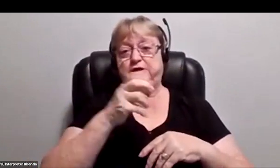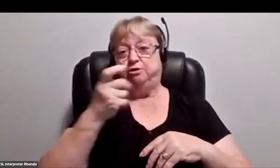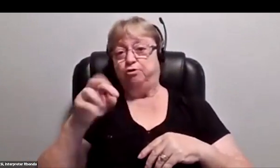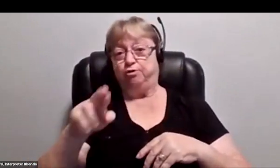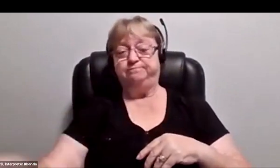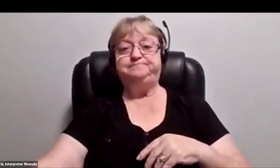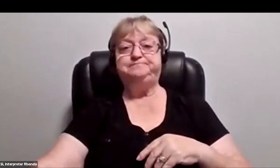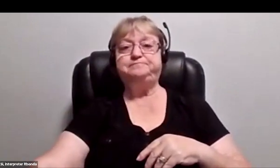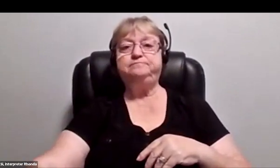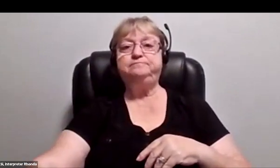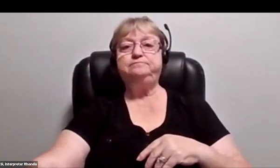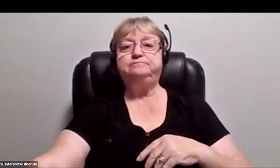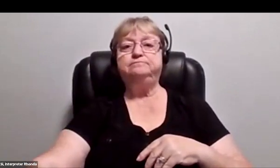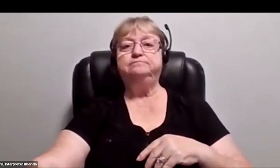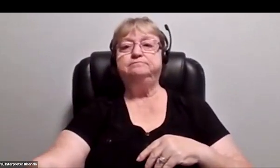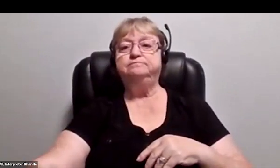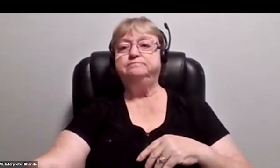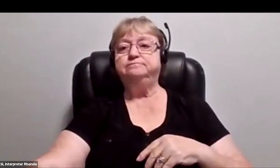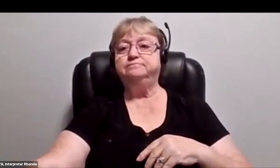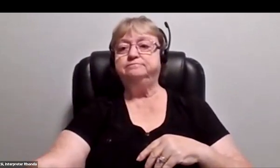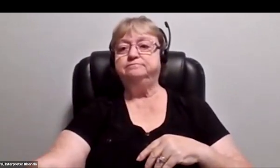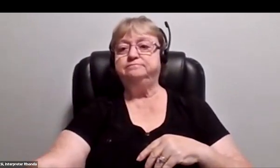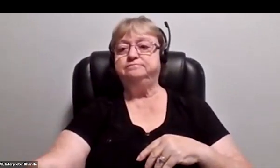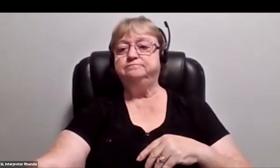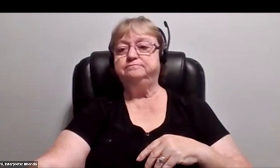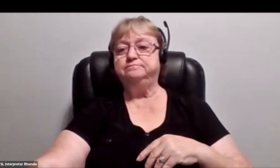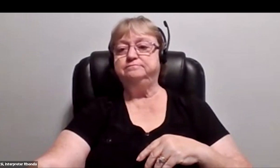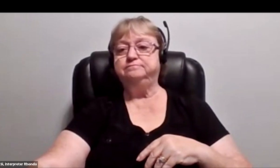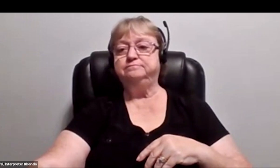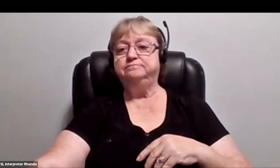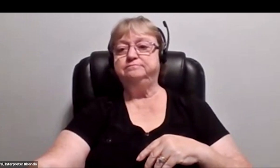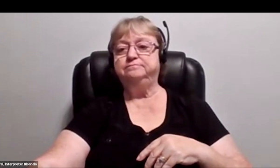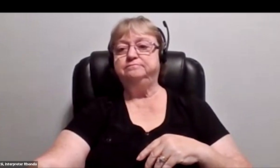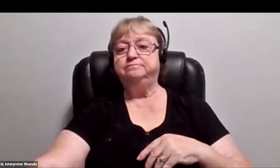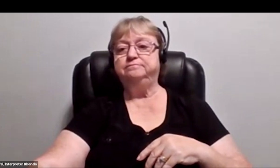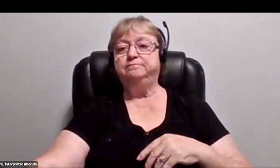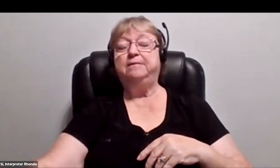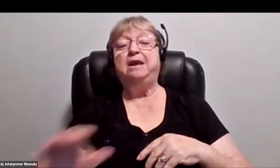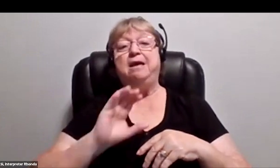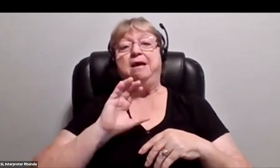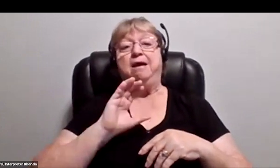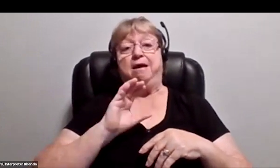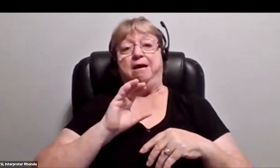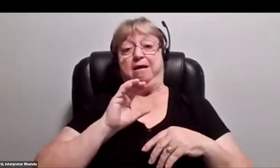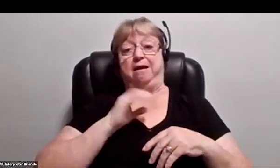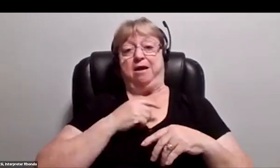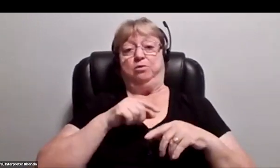Space Telescope Science Institute is the institute where we have a contract to run